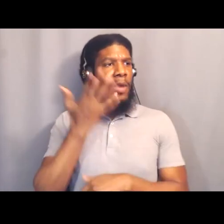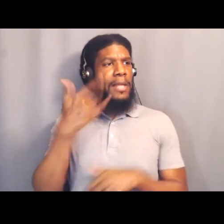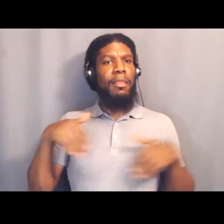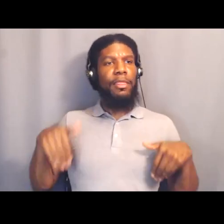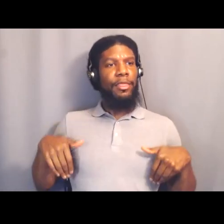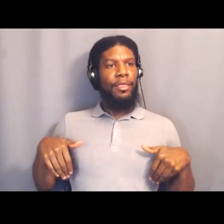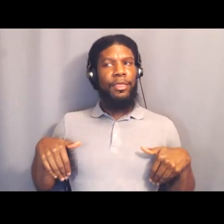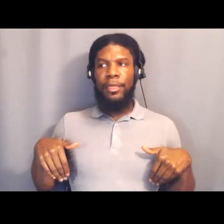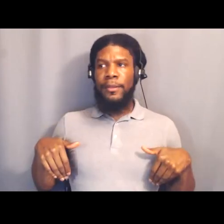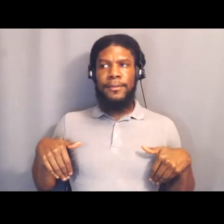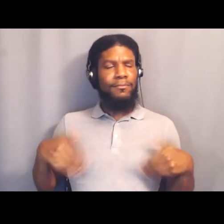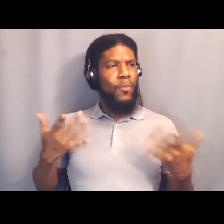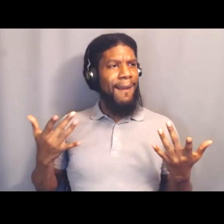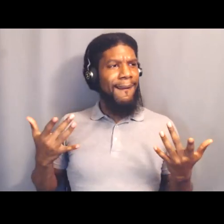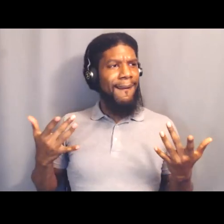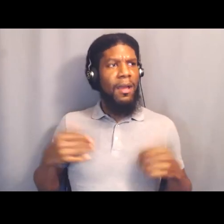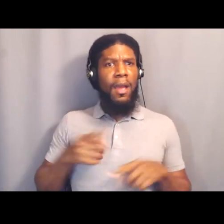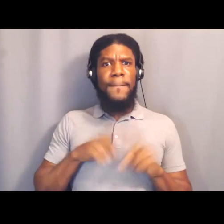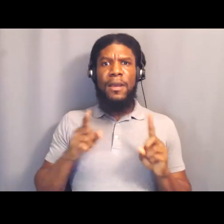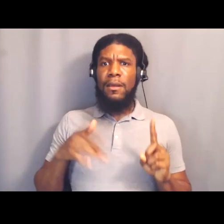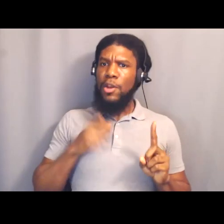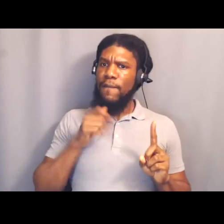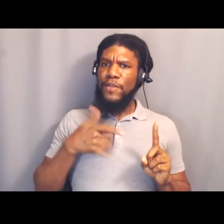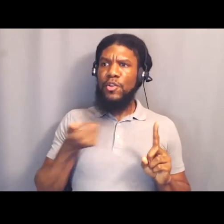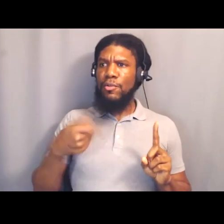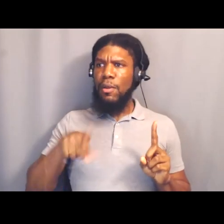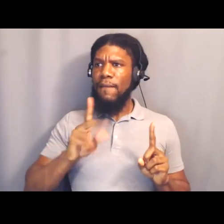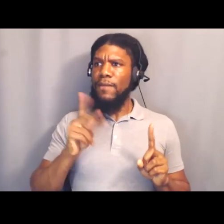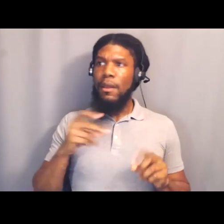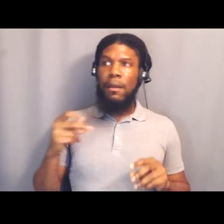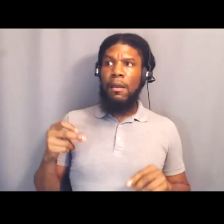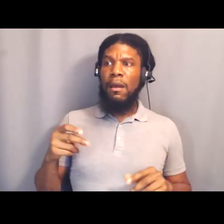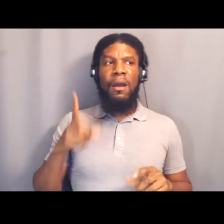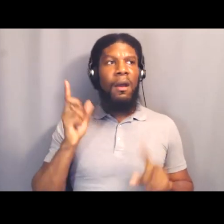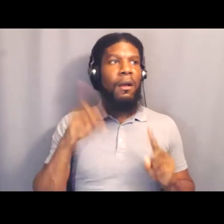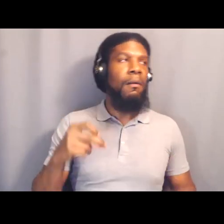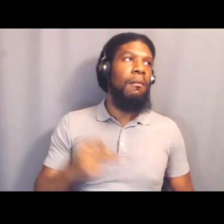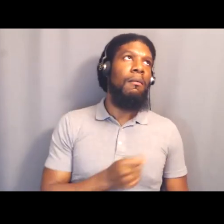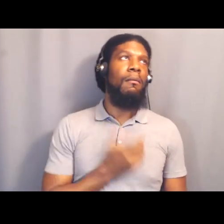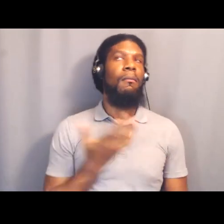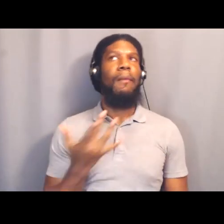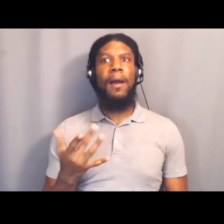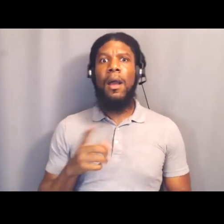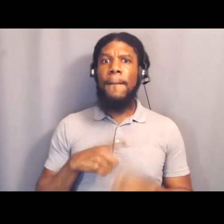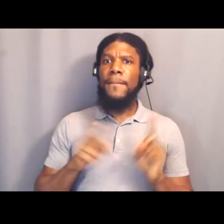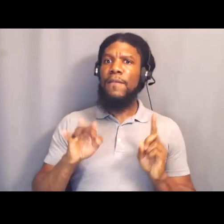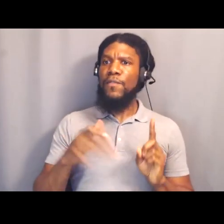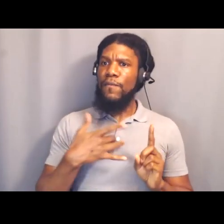When you go and stand for something you believe in, I don't think anybody ever has a regret around doing that.